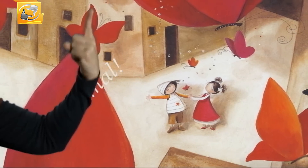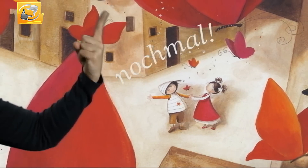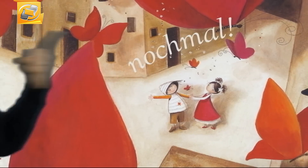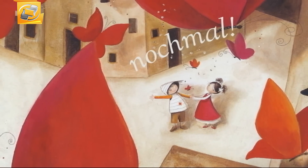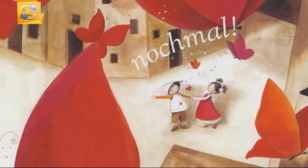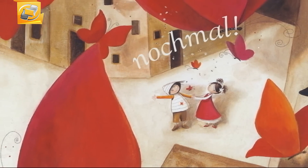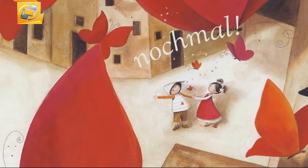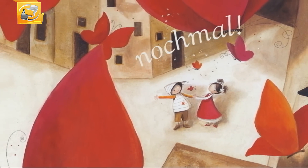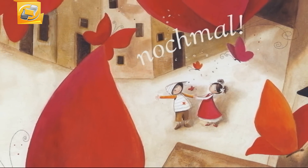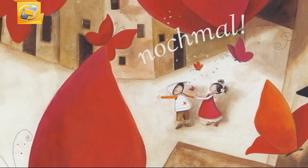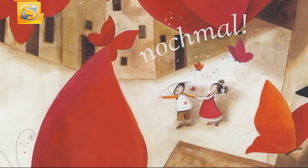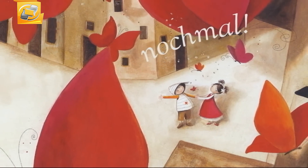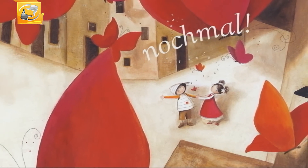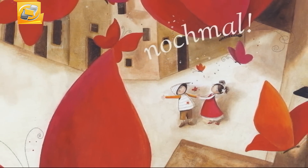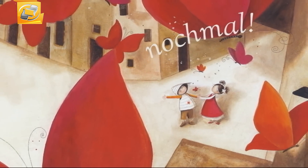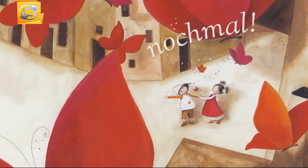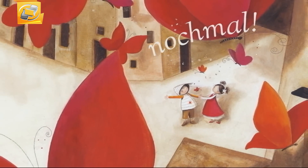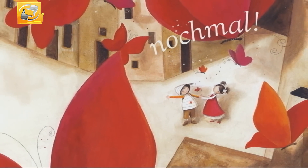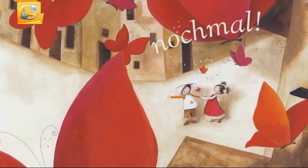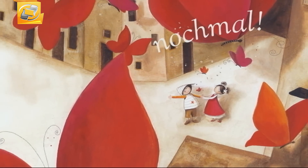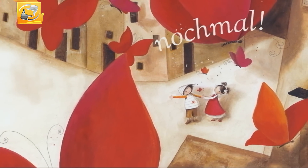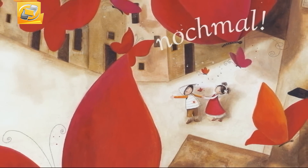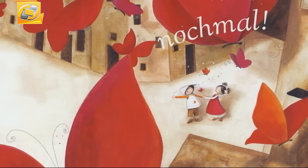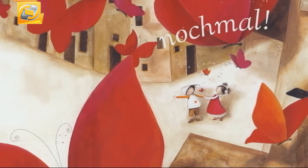AGAIN!!!